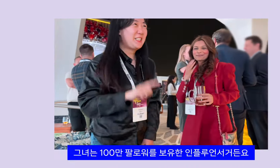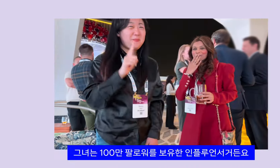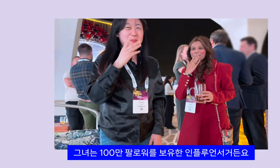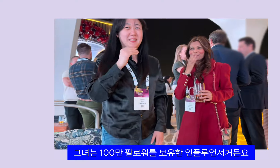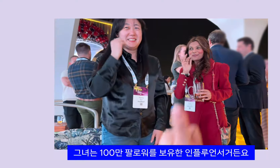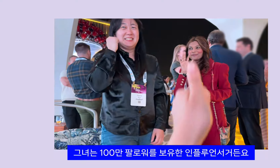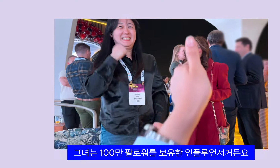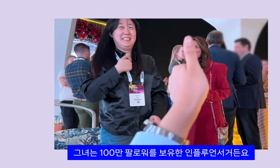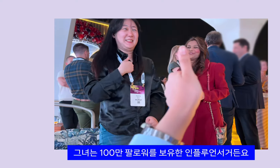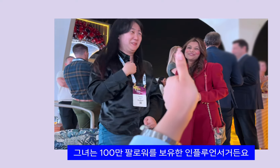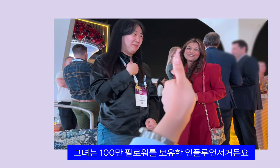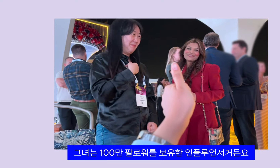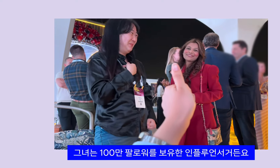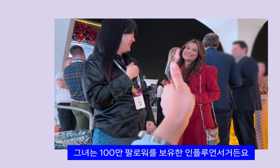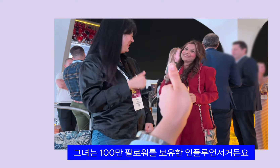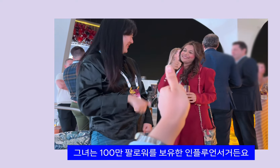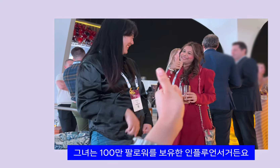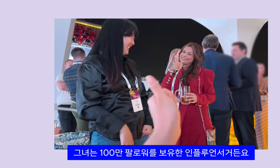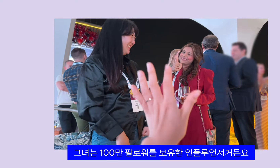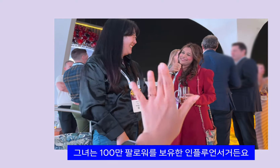she is an influencer with 1 million followers.